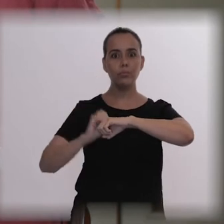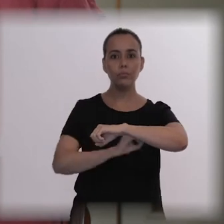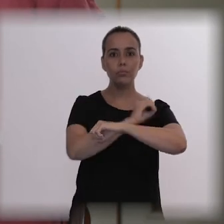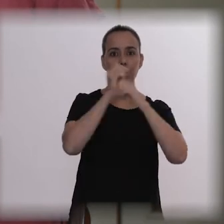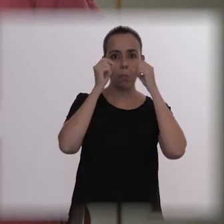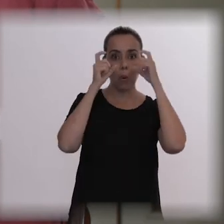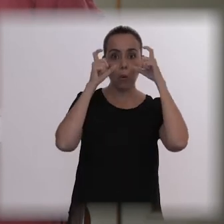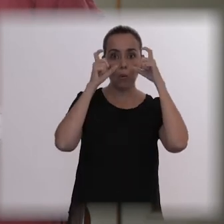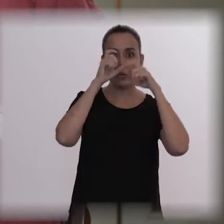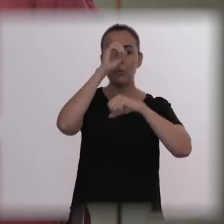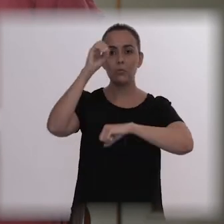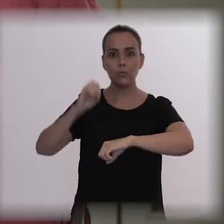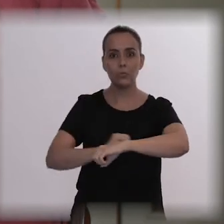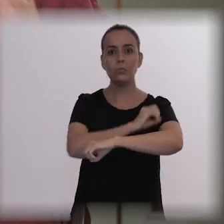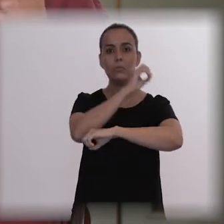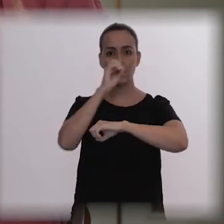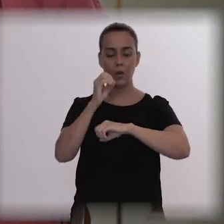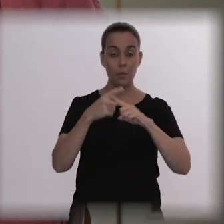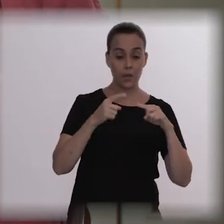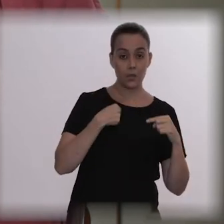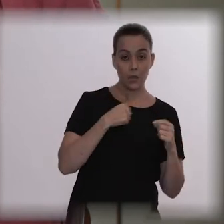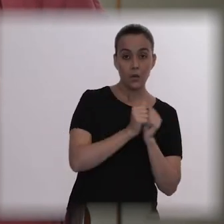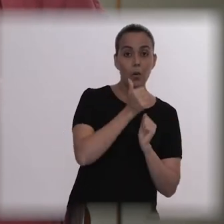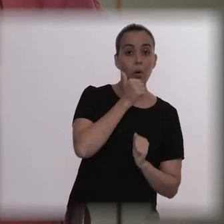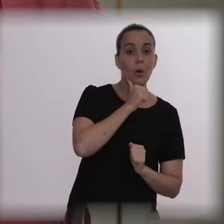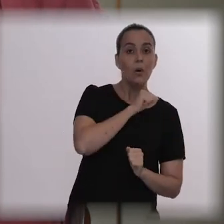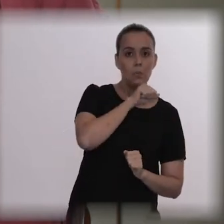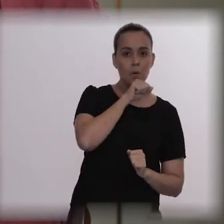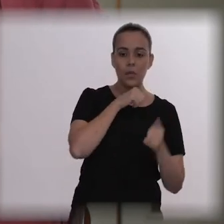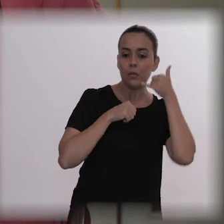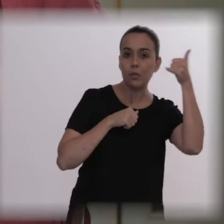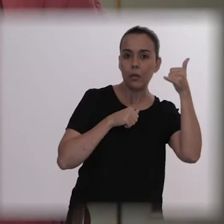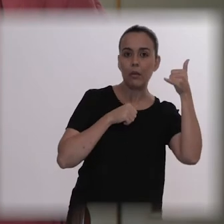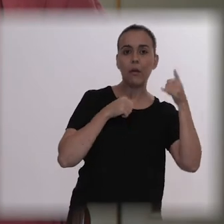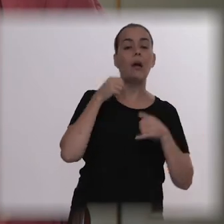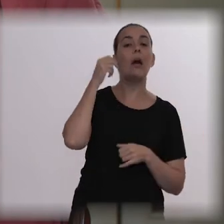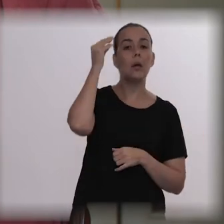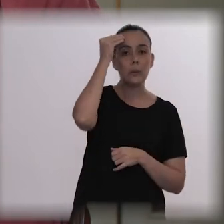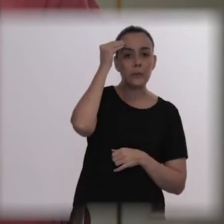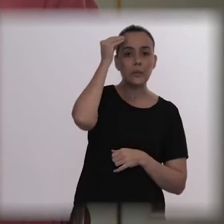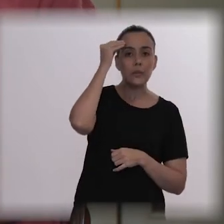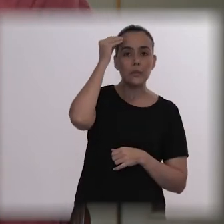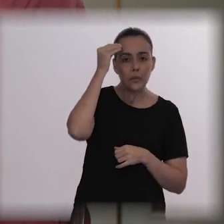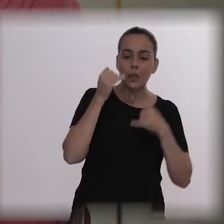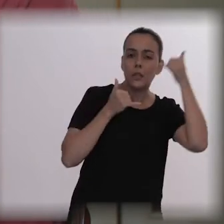we were calling psychiatrists, asking for help, calling people to understand what was going on.